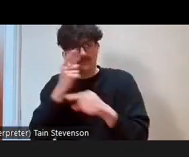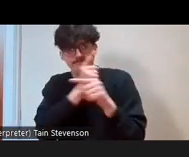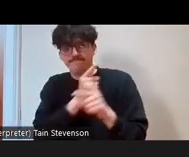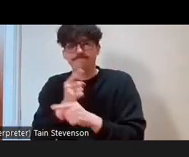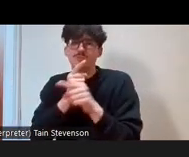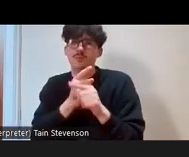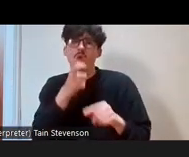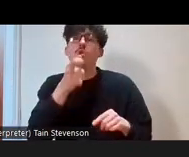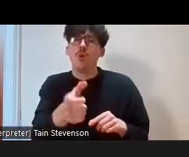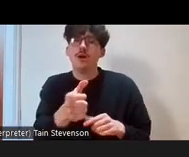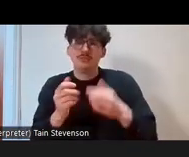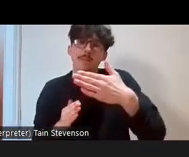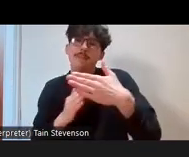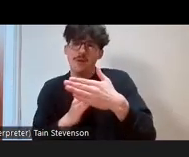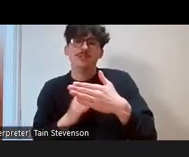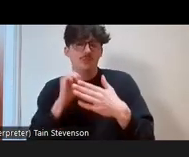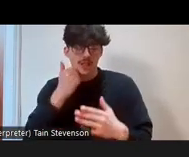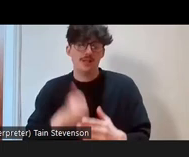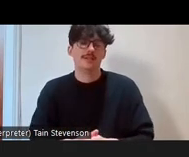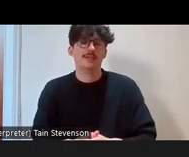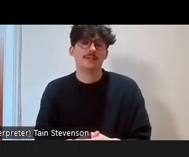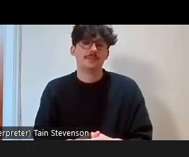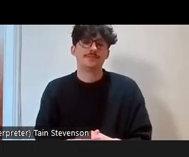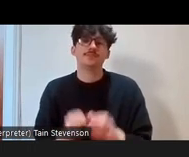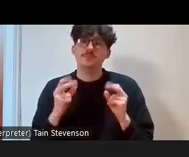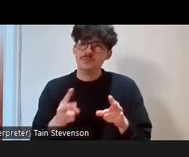We're going to break put you into breakout rooms. You can have a chat with each other, I think